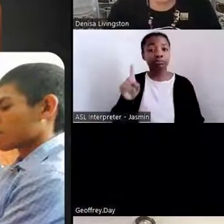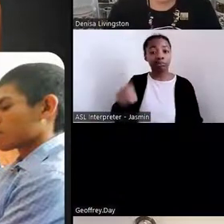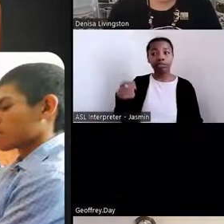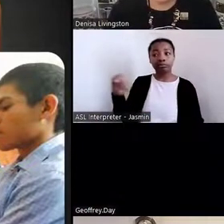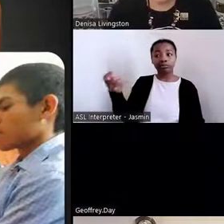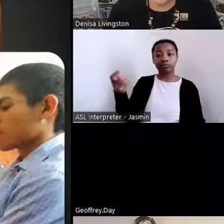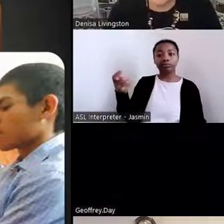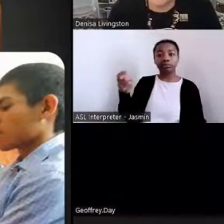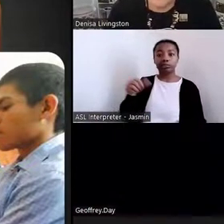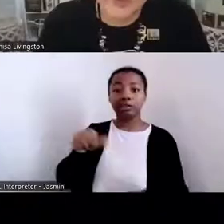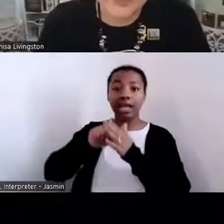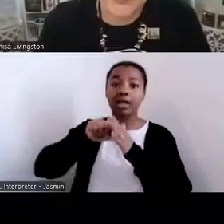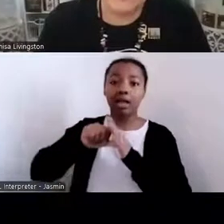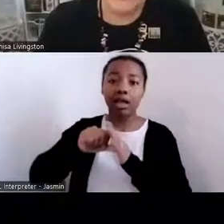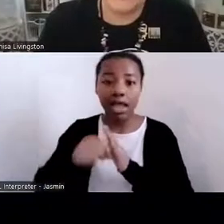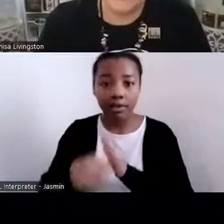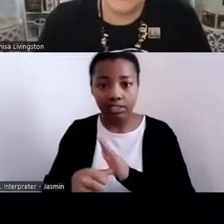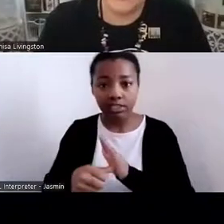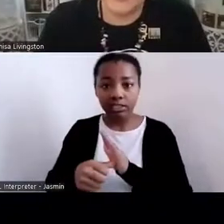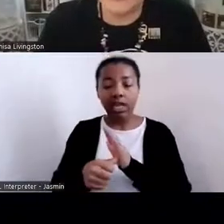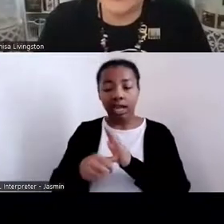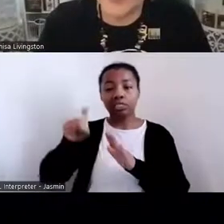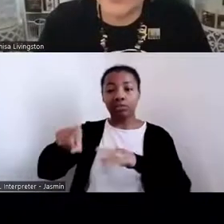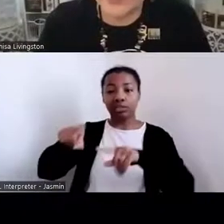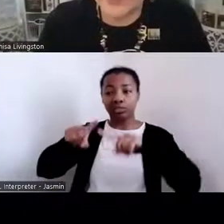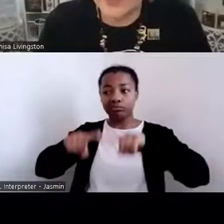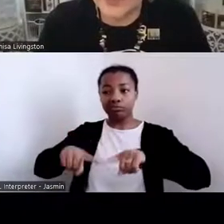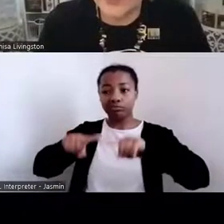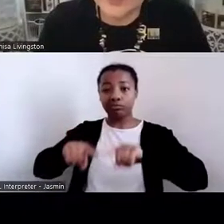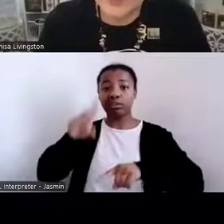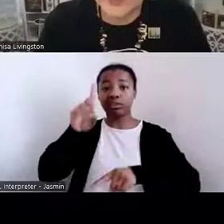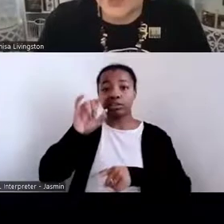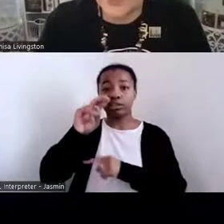call on our Diné fundamental laws to be able to see that our